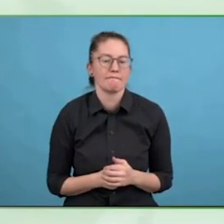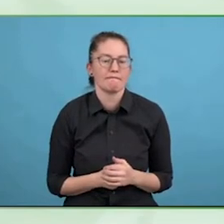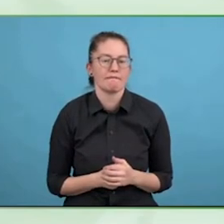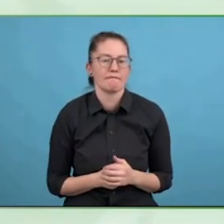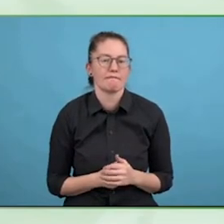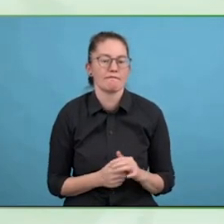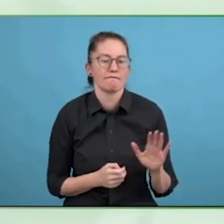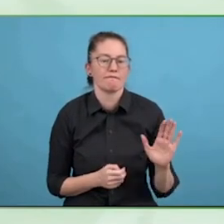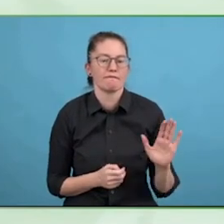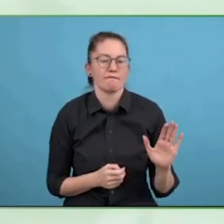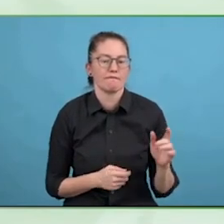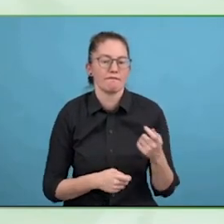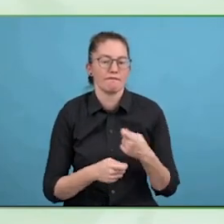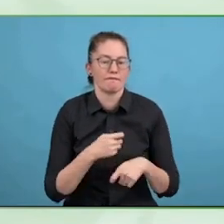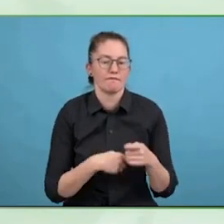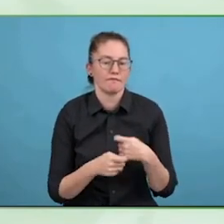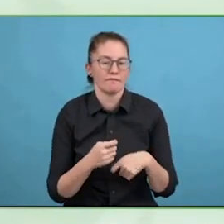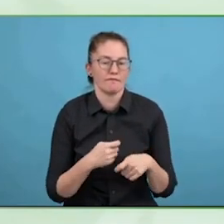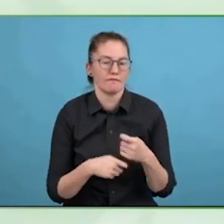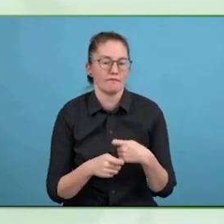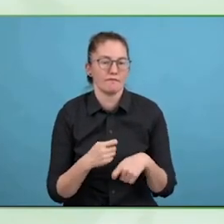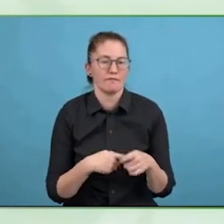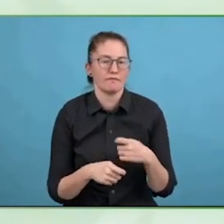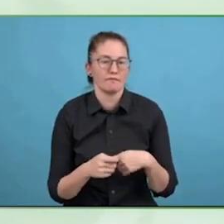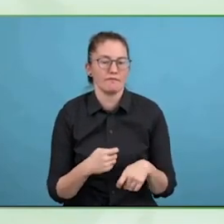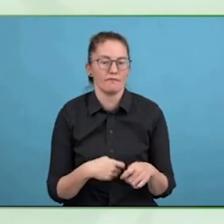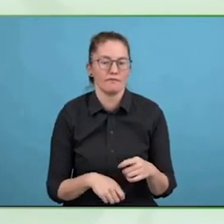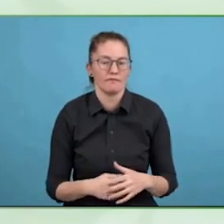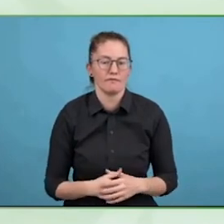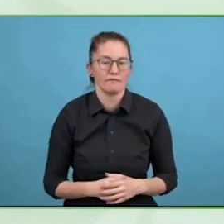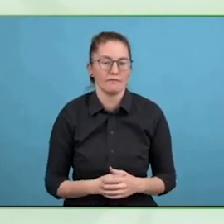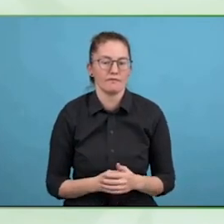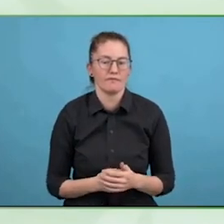As I said in the previous chat, we want to make business doing this.